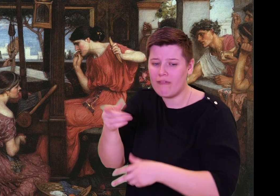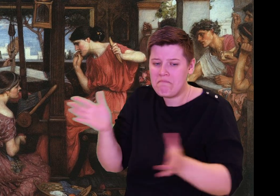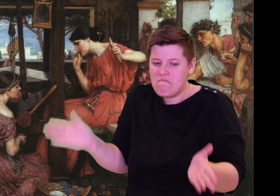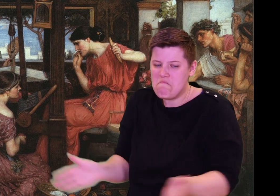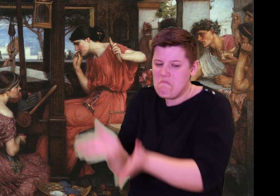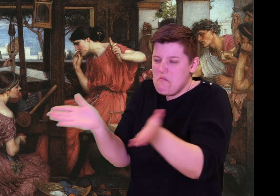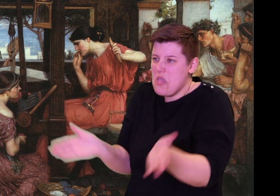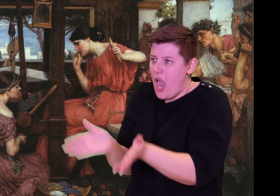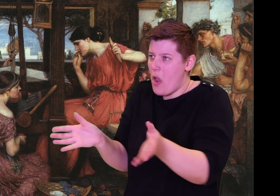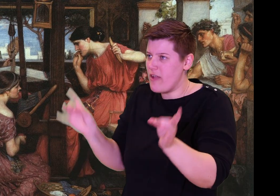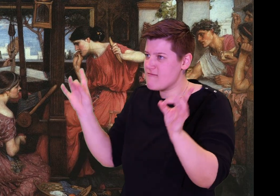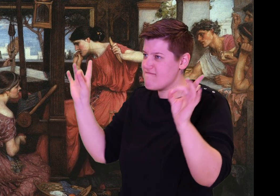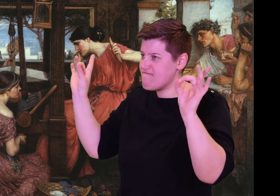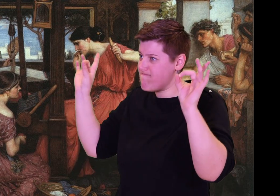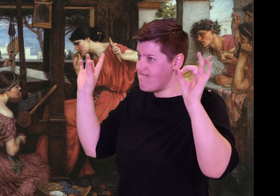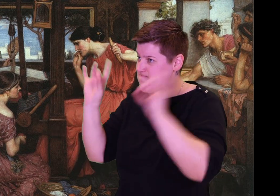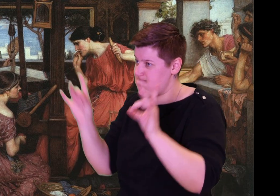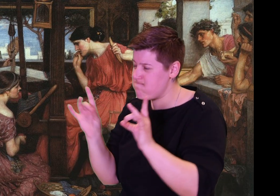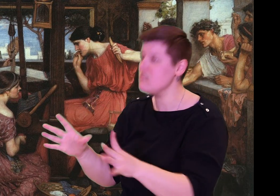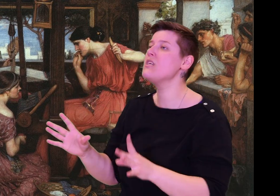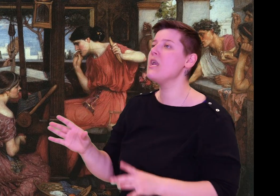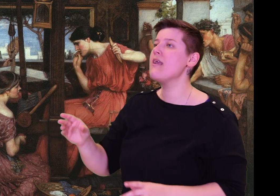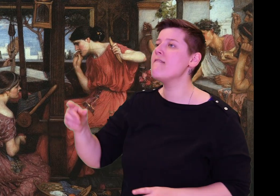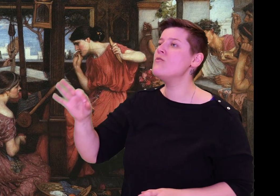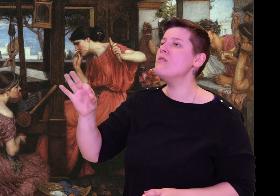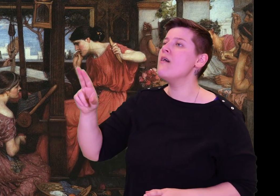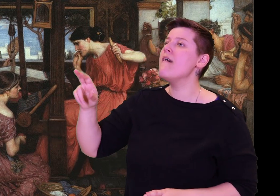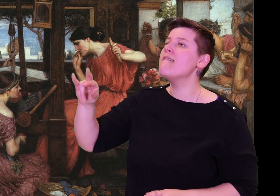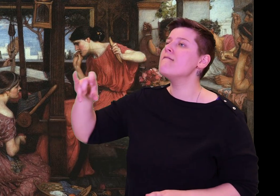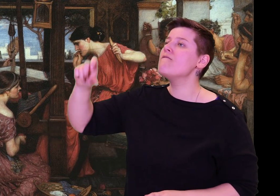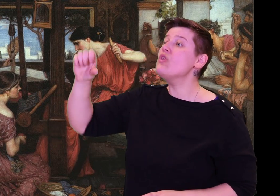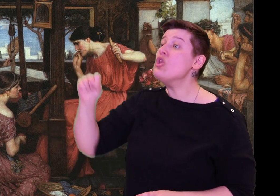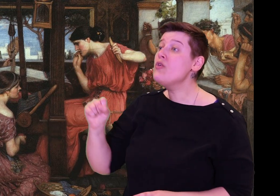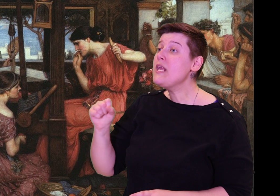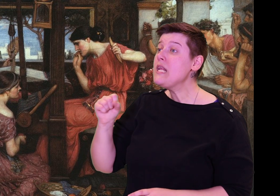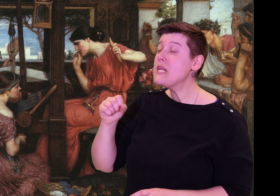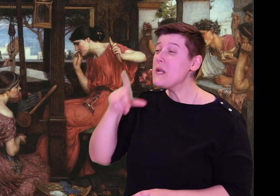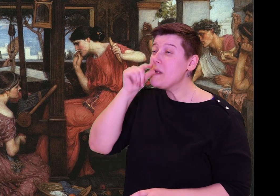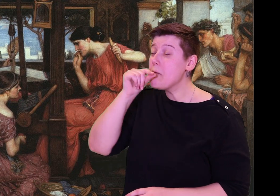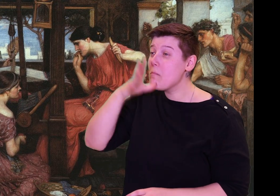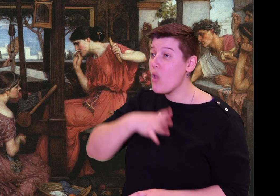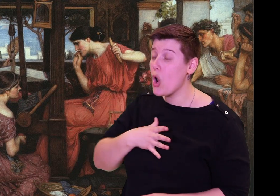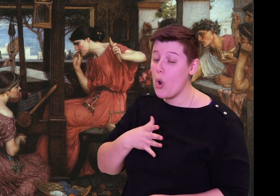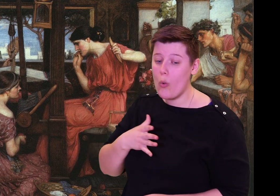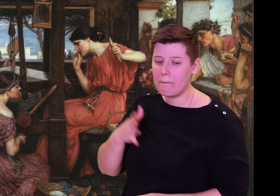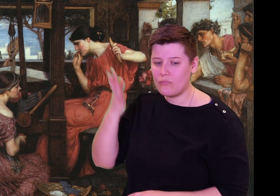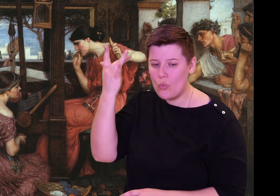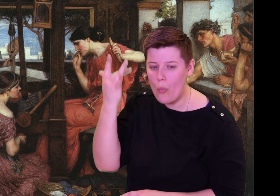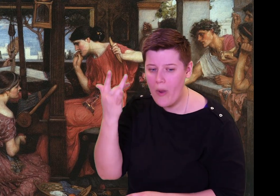Devour each other's property, not mine! Or do you really think it right to waste